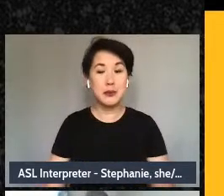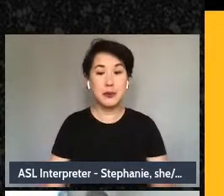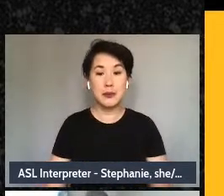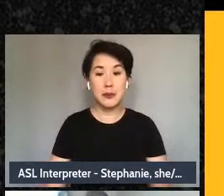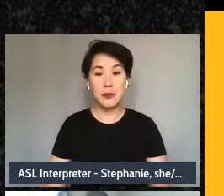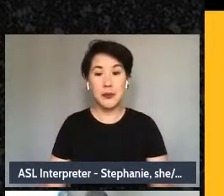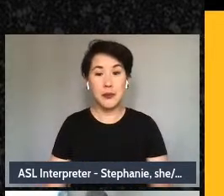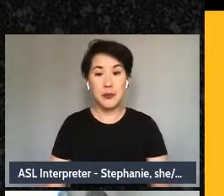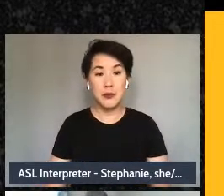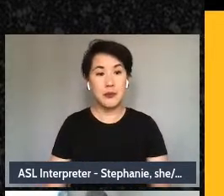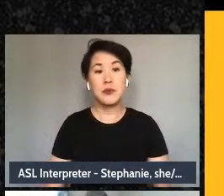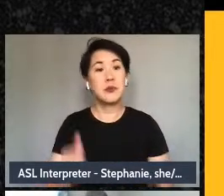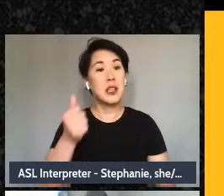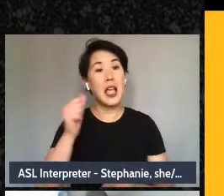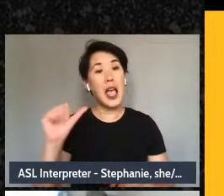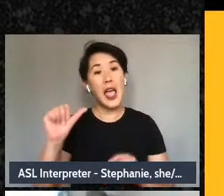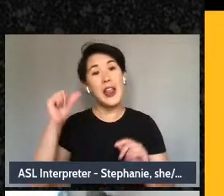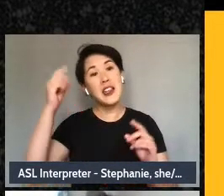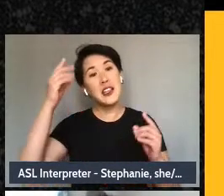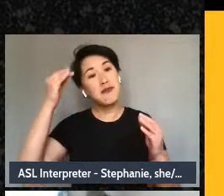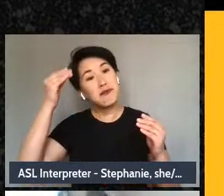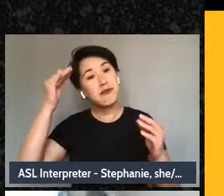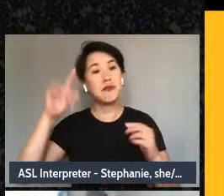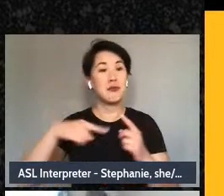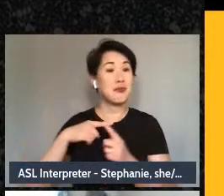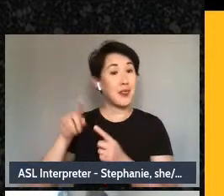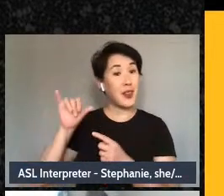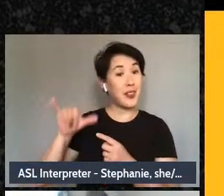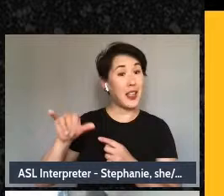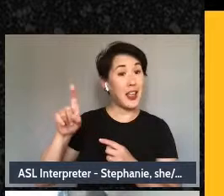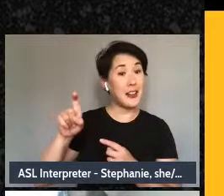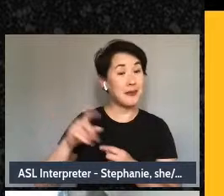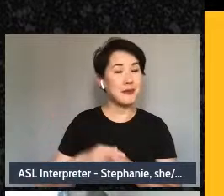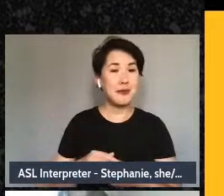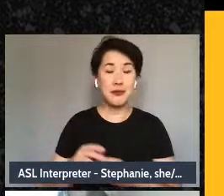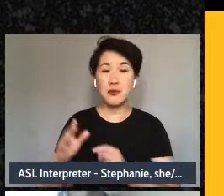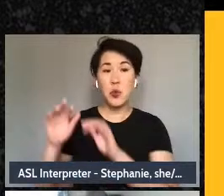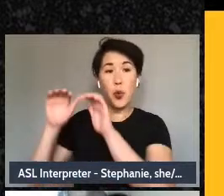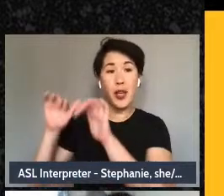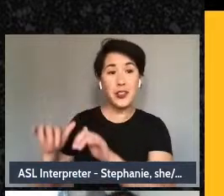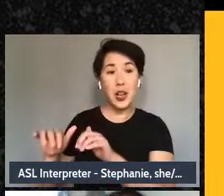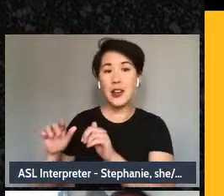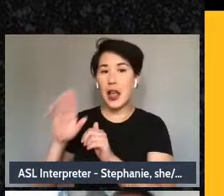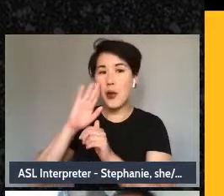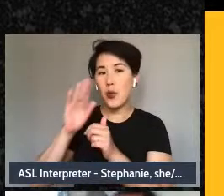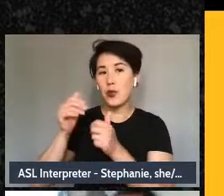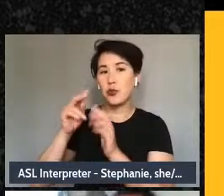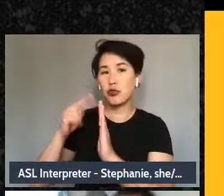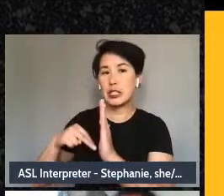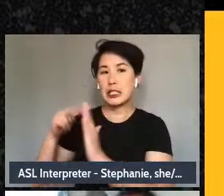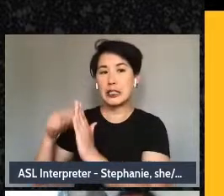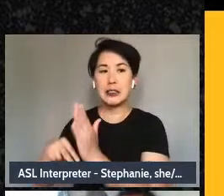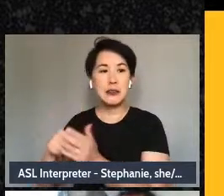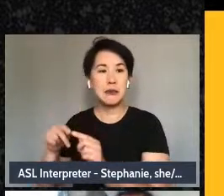reflections they want to drop into the comments, and I will read them aloud. Yeah, it's been quite